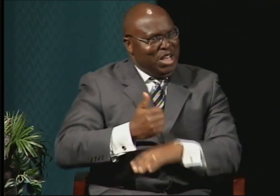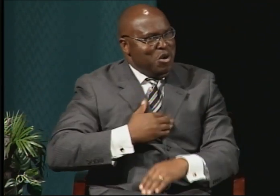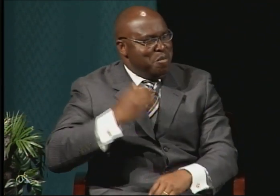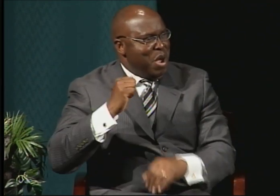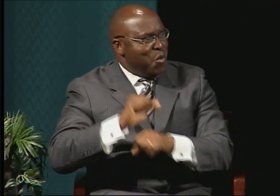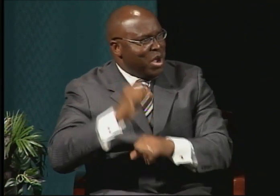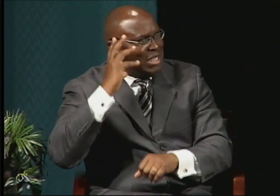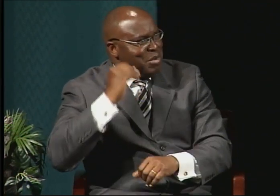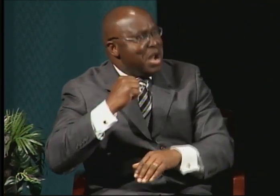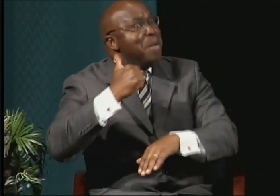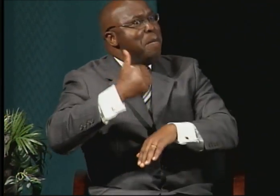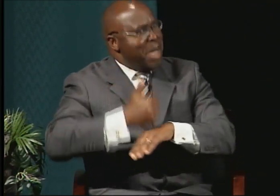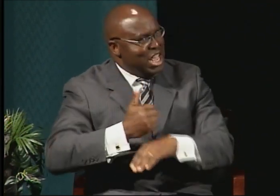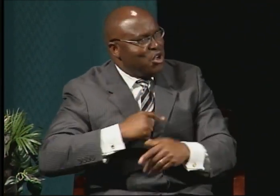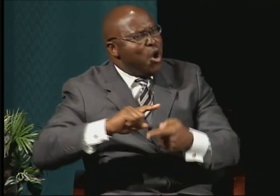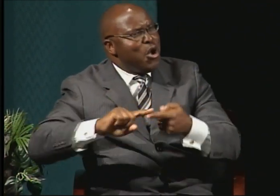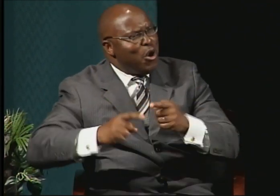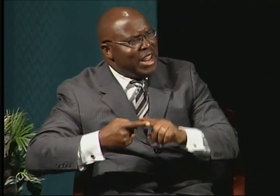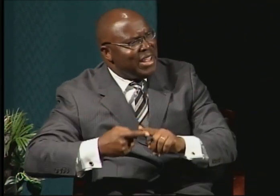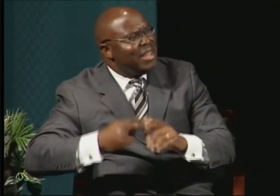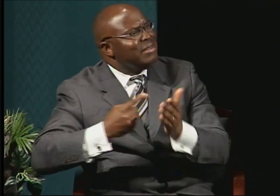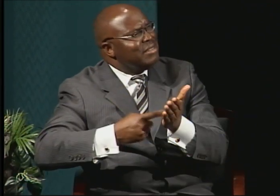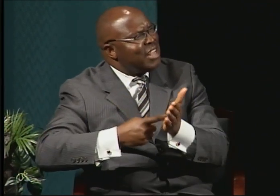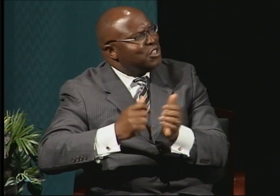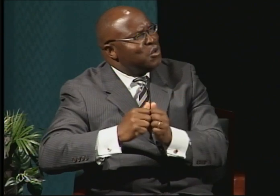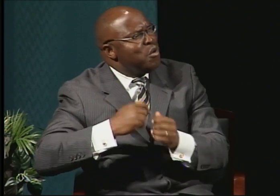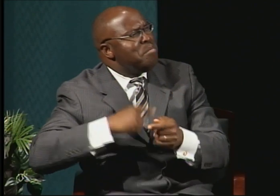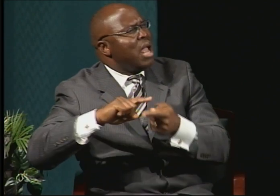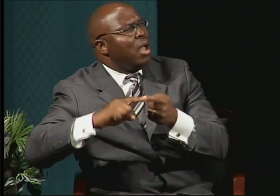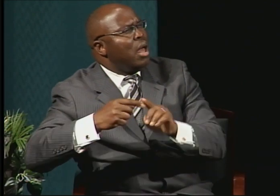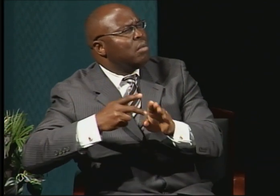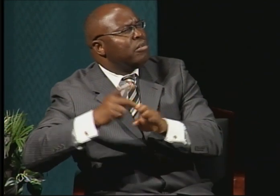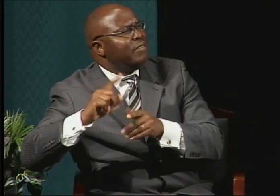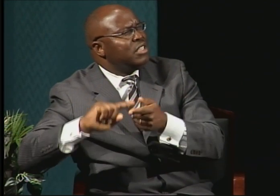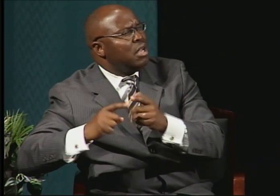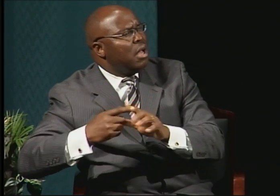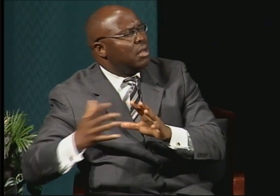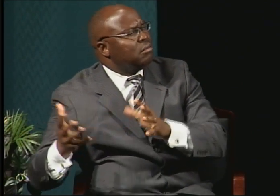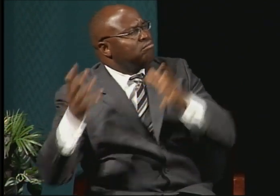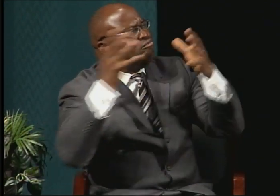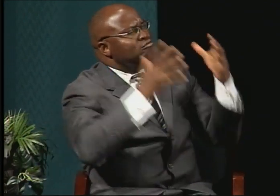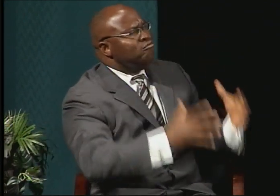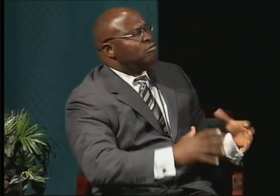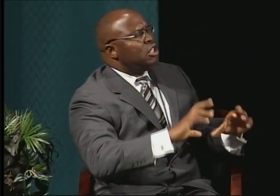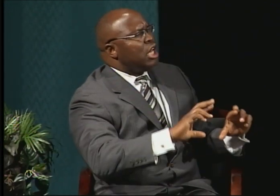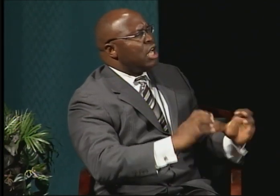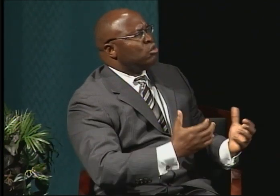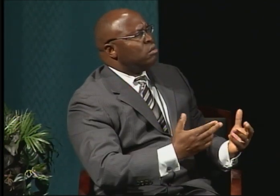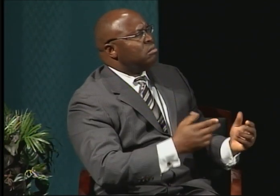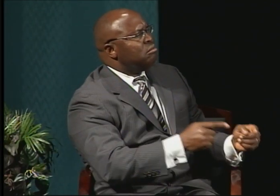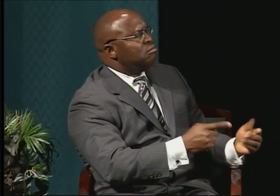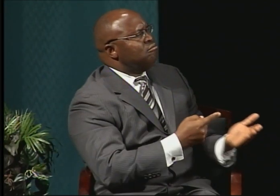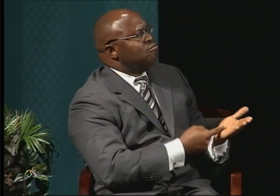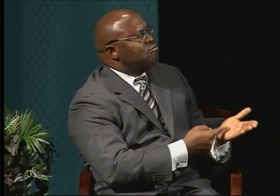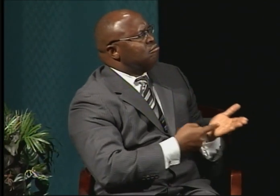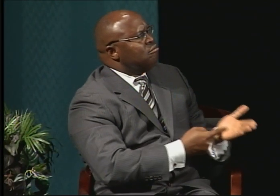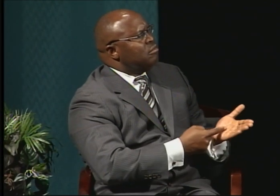I was able to have. And I was able to bring that collective experience into the classroom and help myself to develop that.